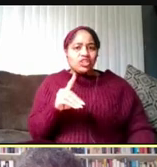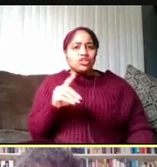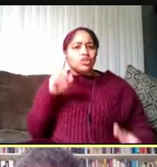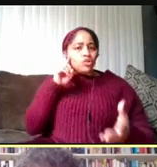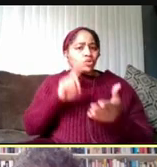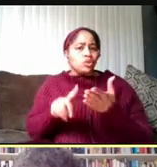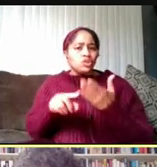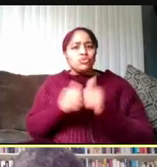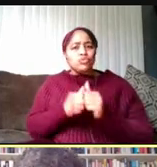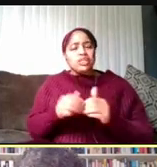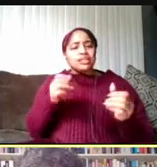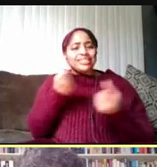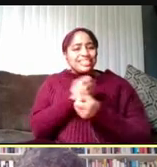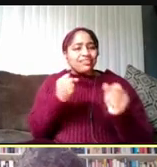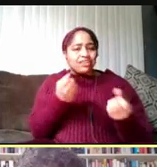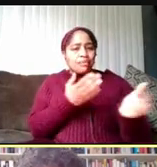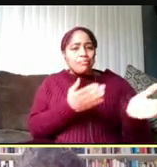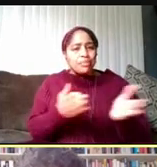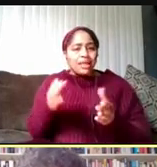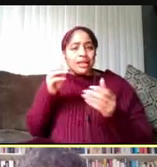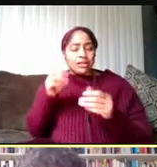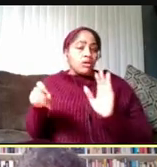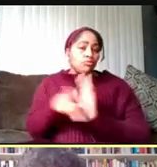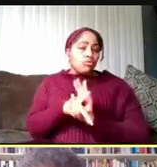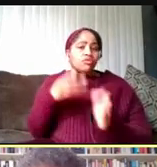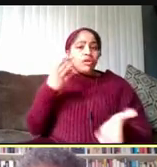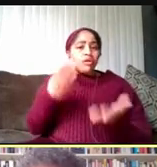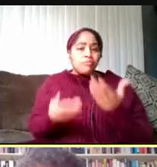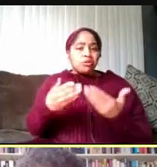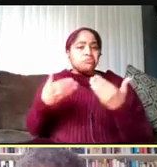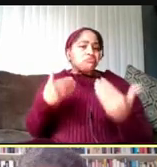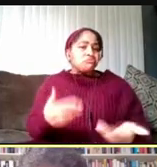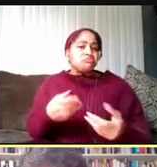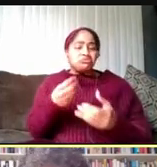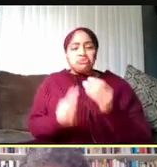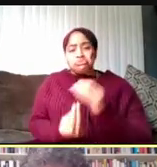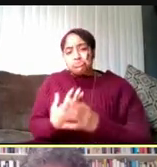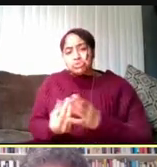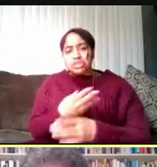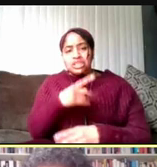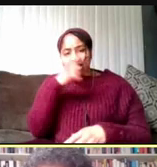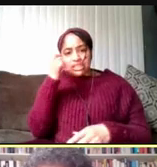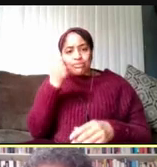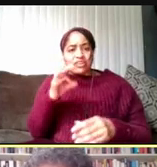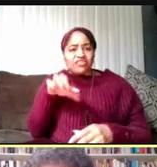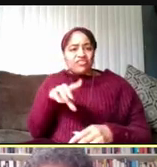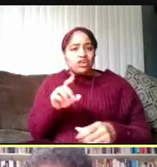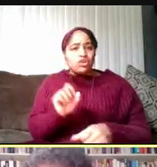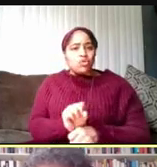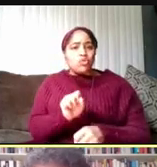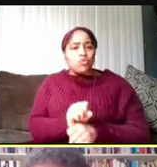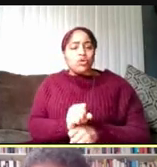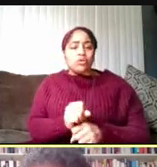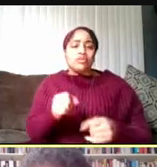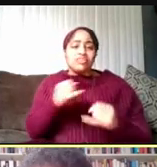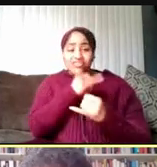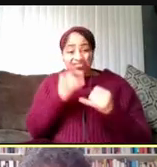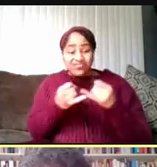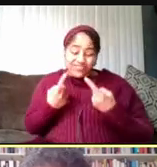that's been approved may conduct spring and summer field work. Finally, we're pleased to announce some additional types